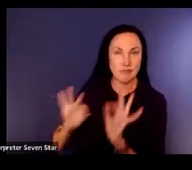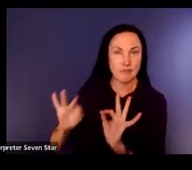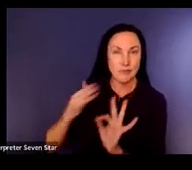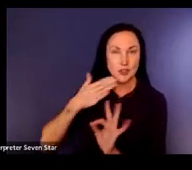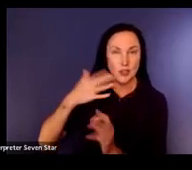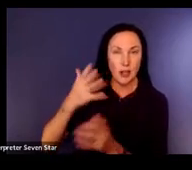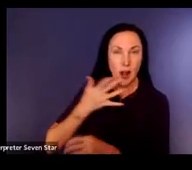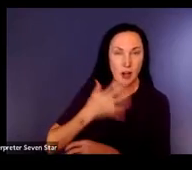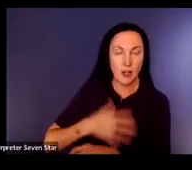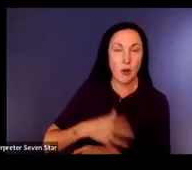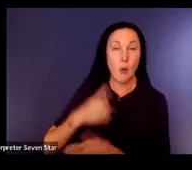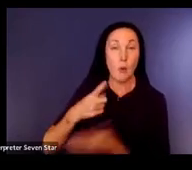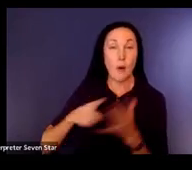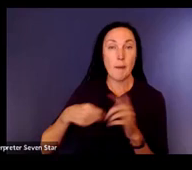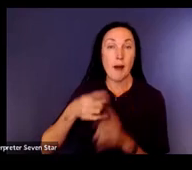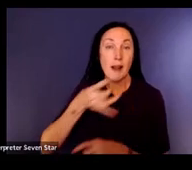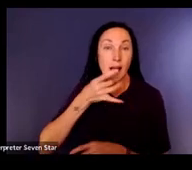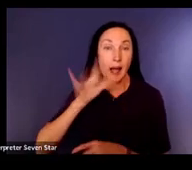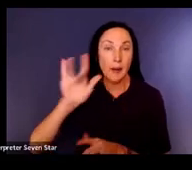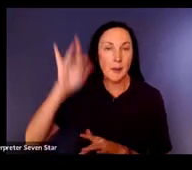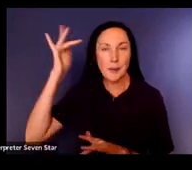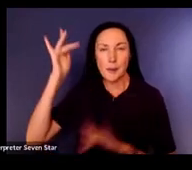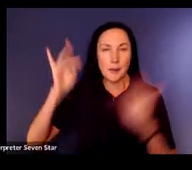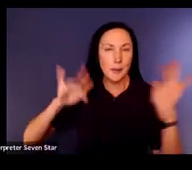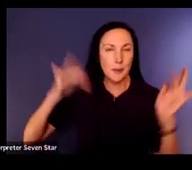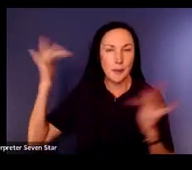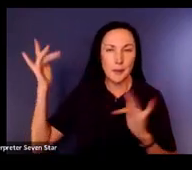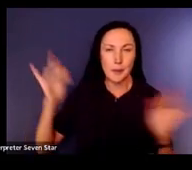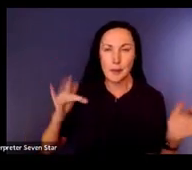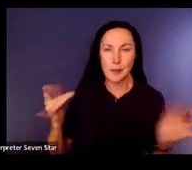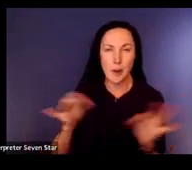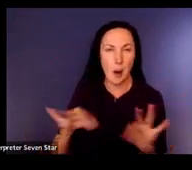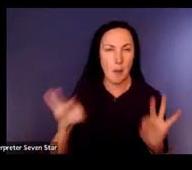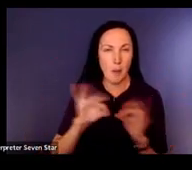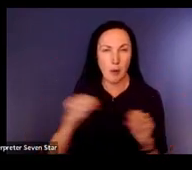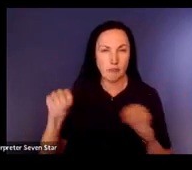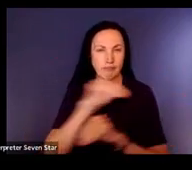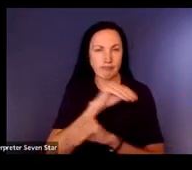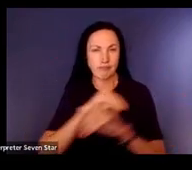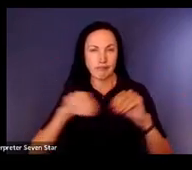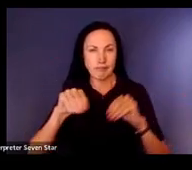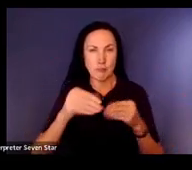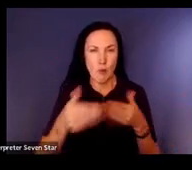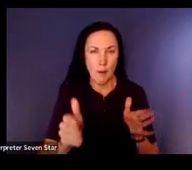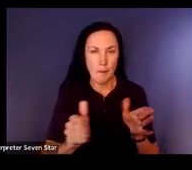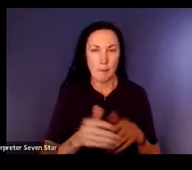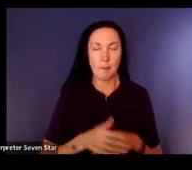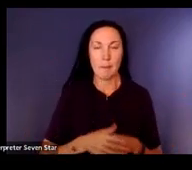glare factor into all of this? What about their unique visual and auditory access? Do we